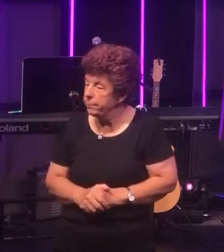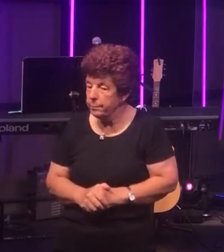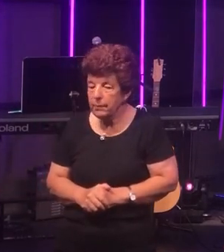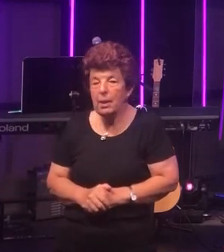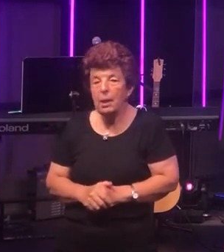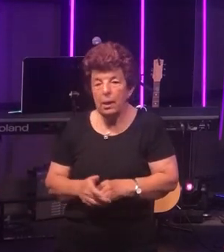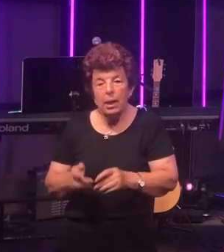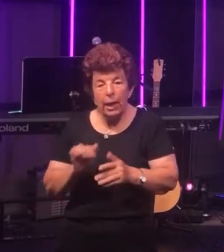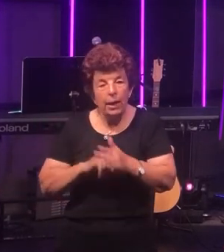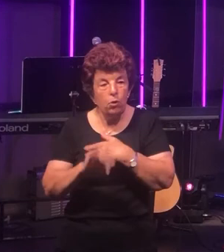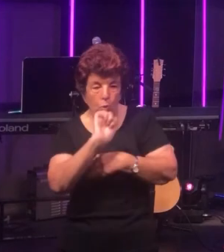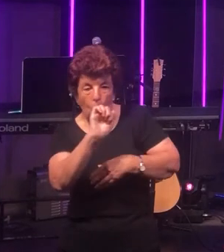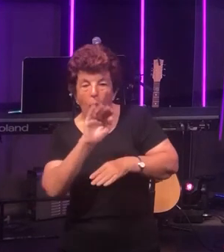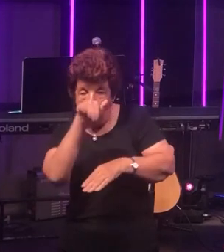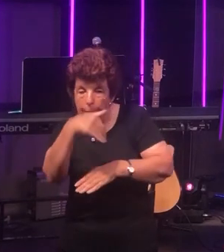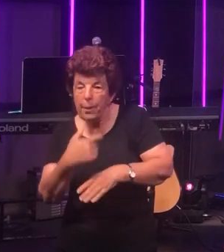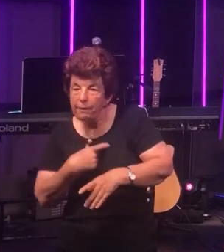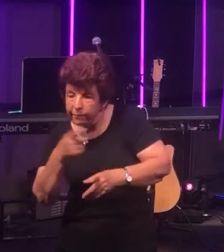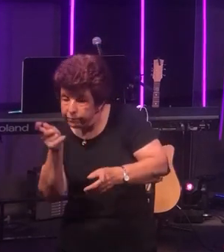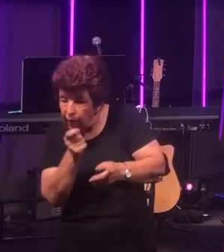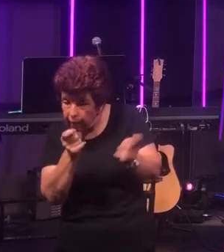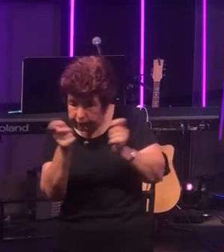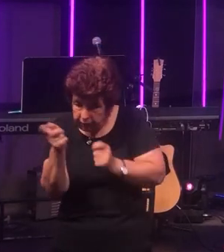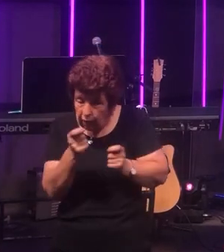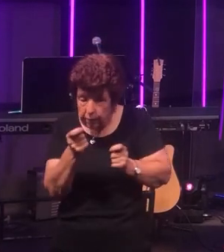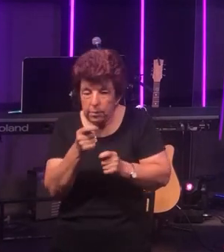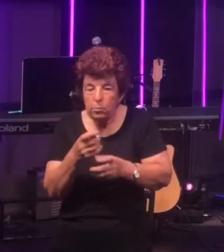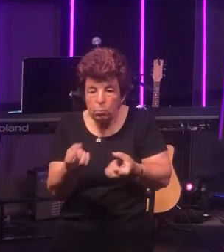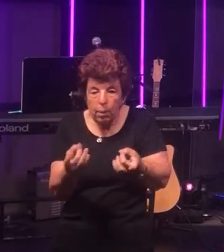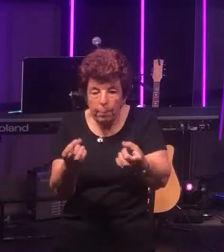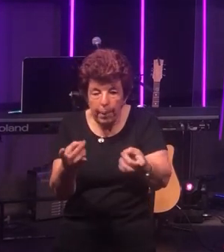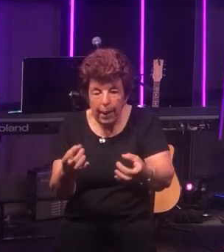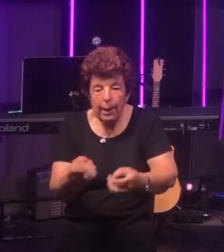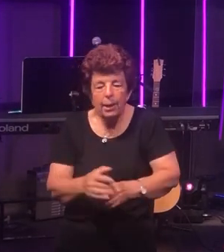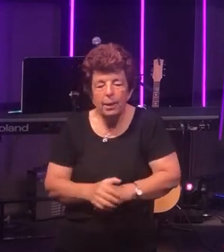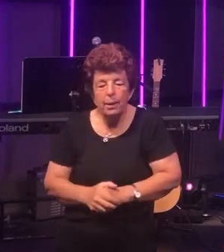In your own home I invite you too. If you are prepared for this